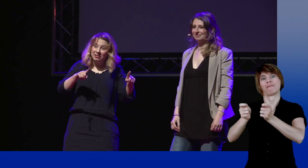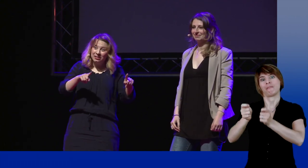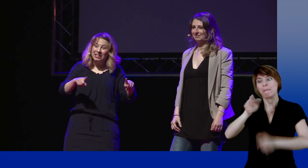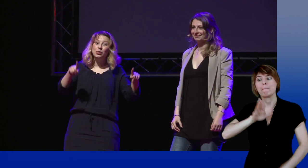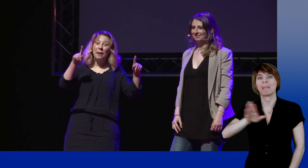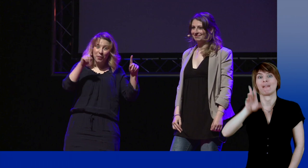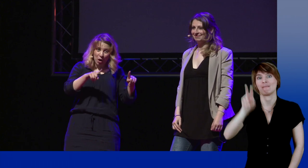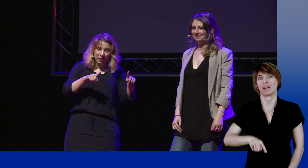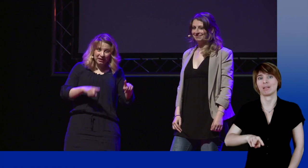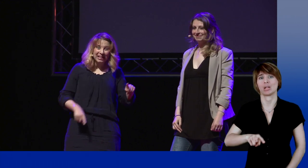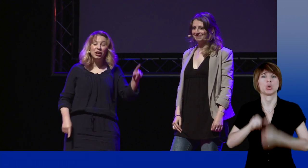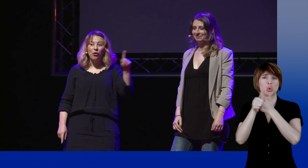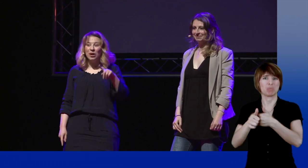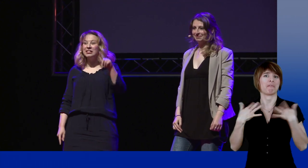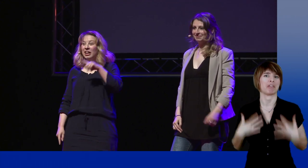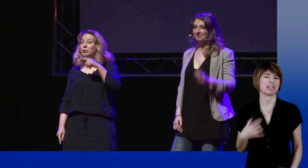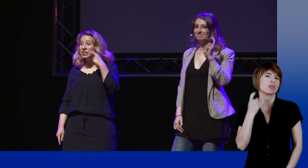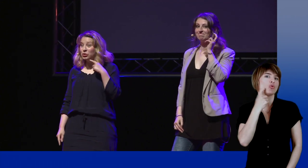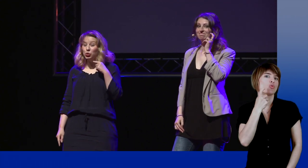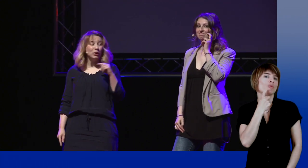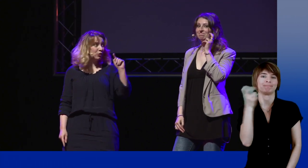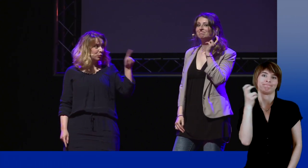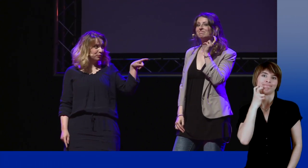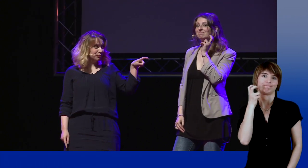which stands for the beauty spots he has on the cheek.